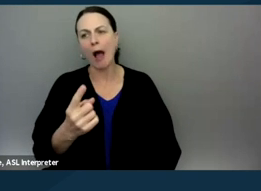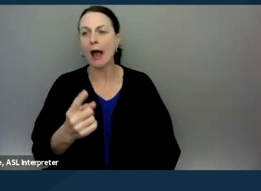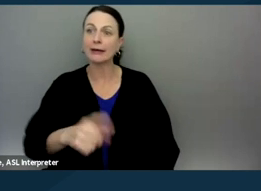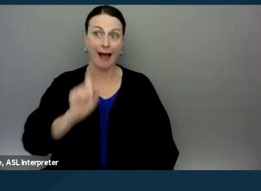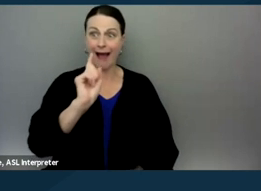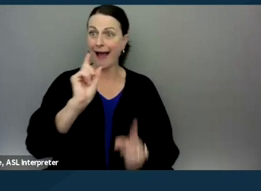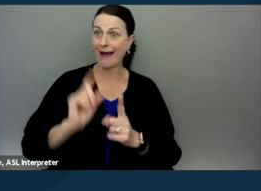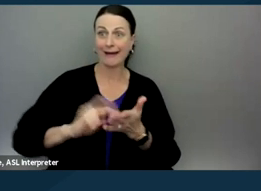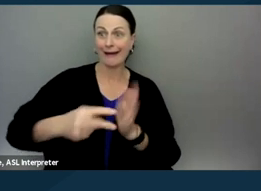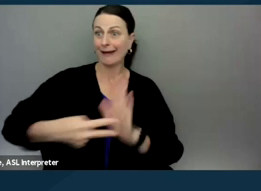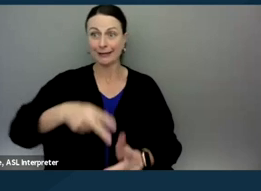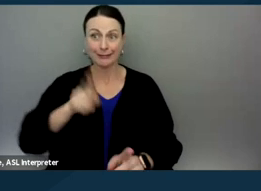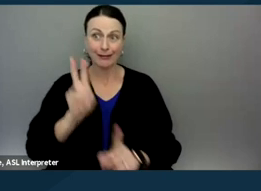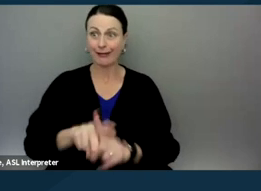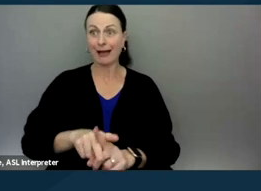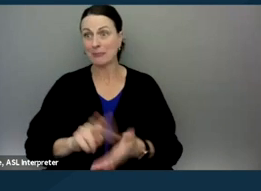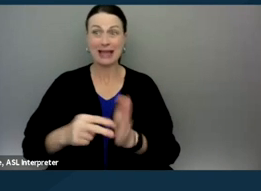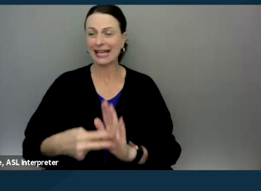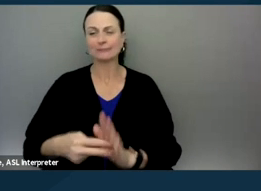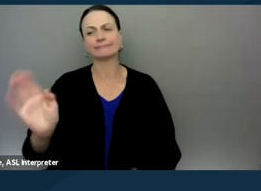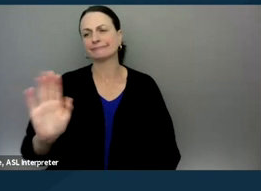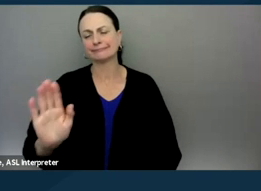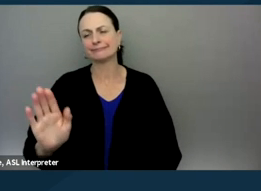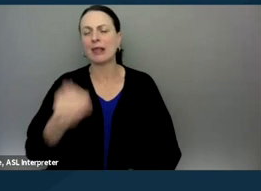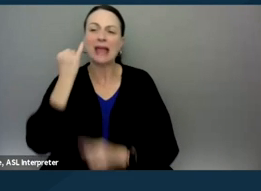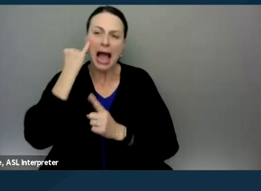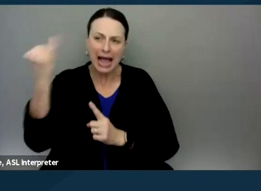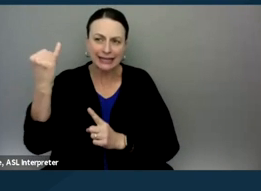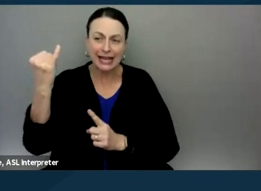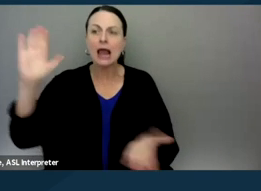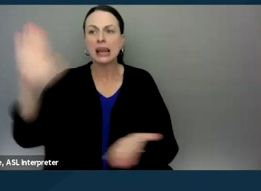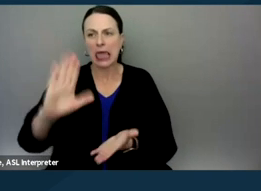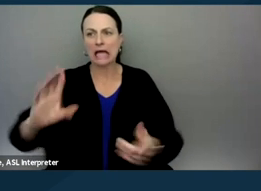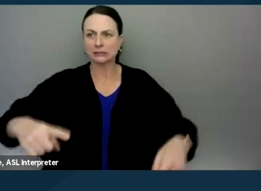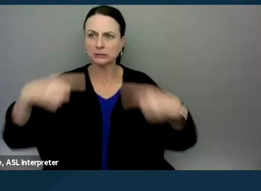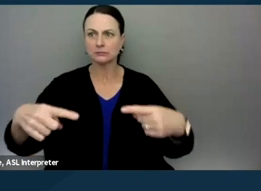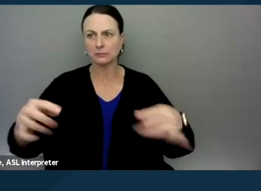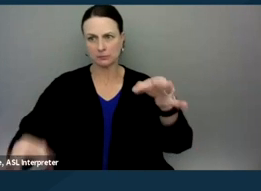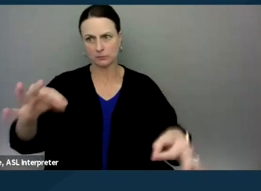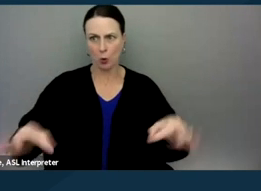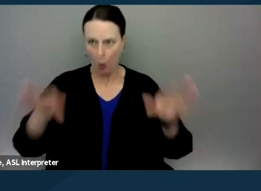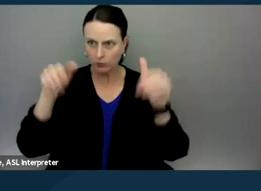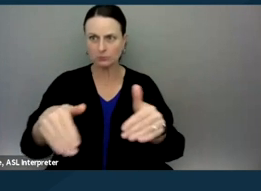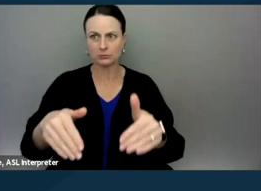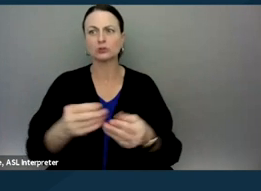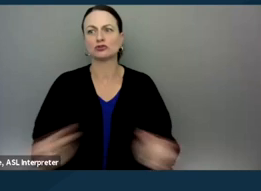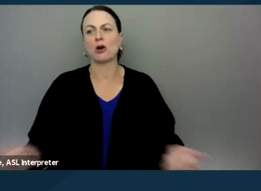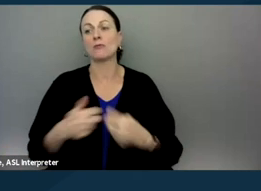but it's basically meant to be a way to a less adversarial way to solve problems. And increasingly parents are saying,